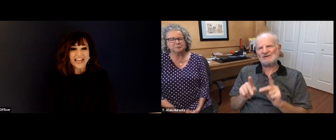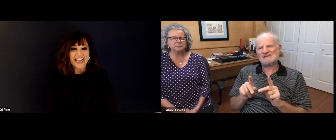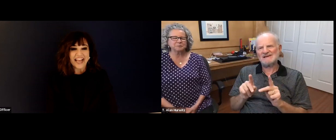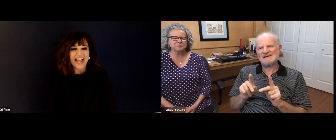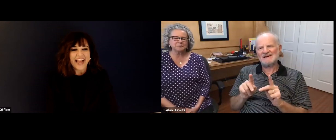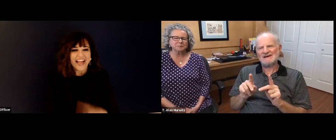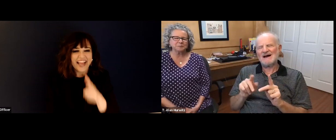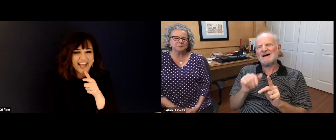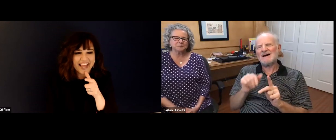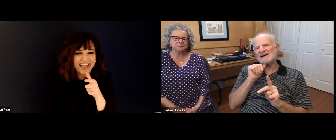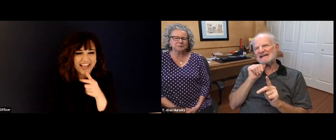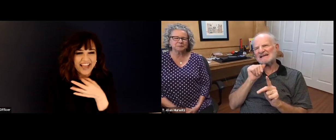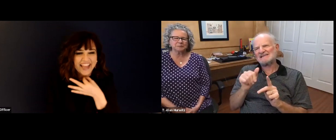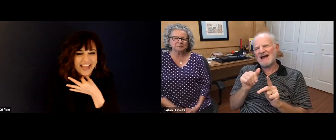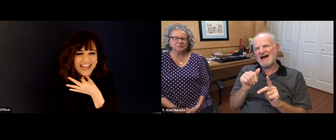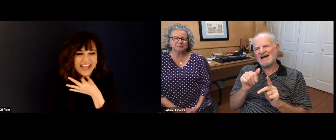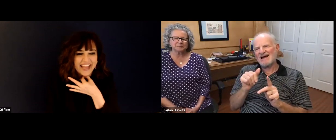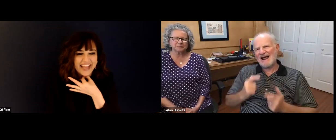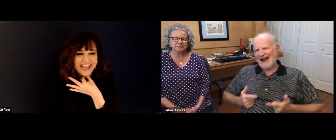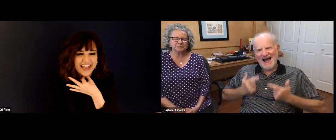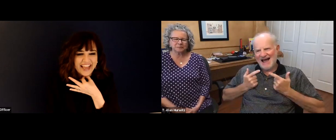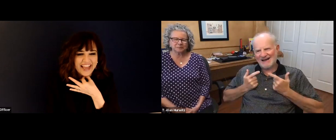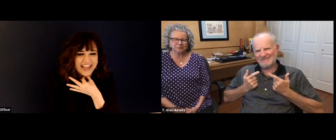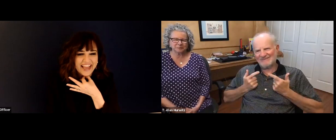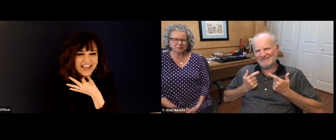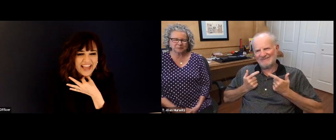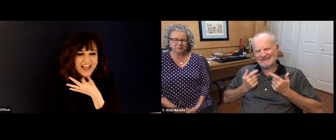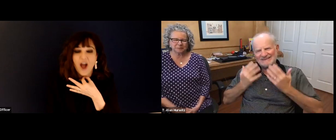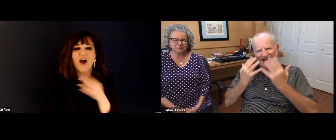never know. I started thinking about that because I knew this question